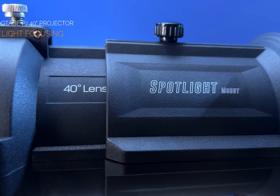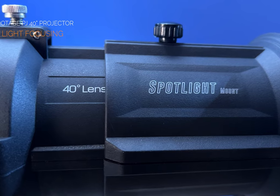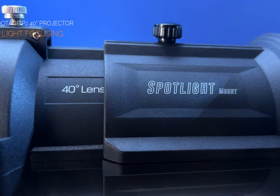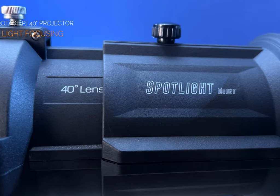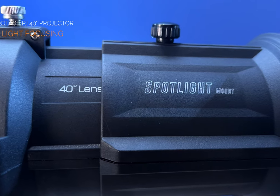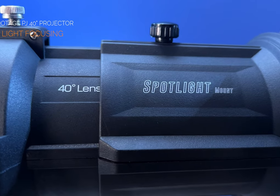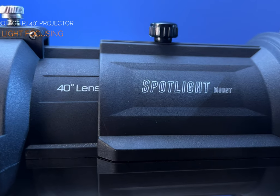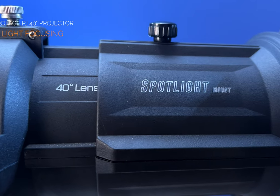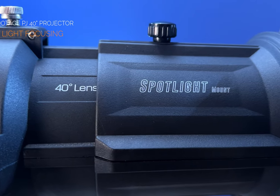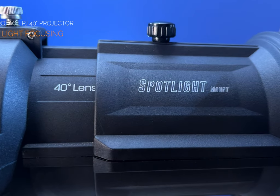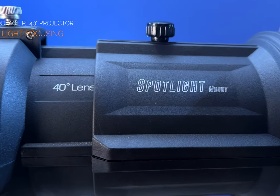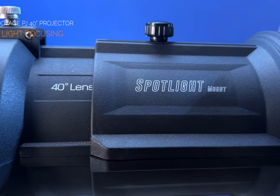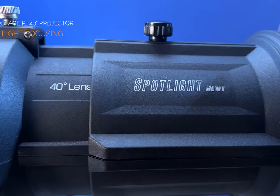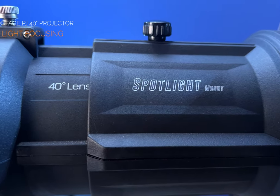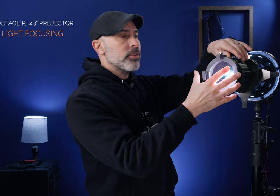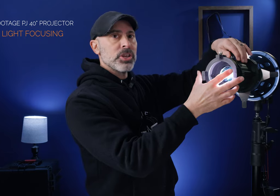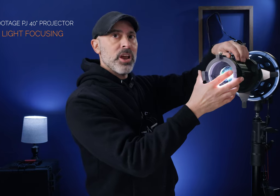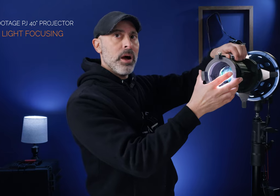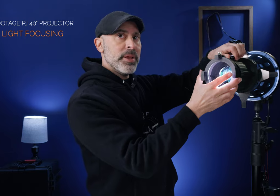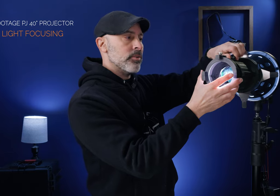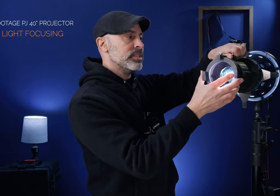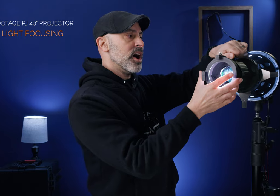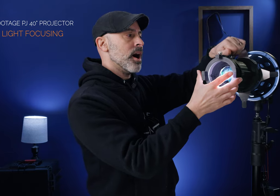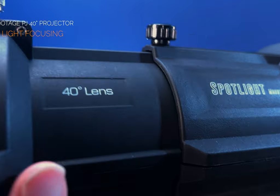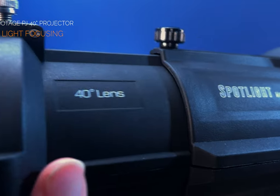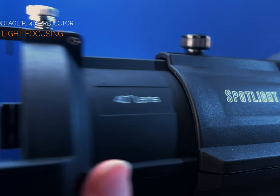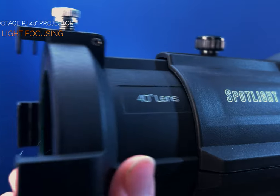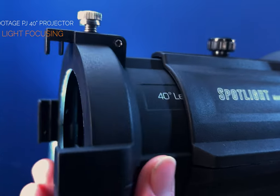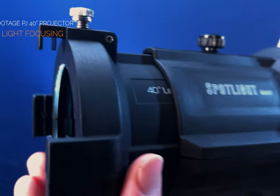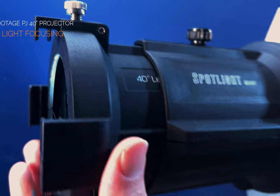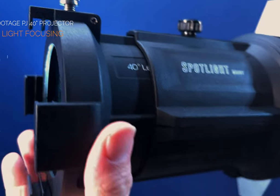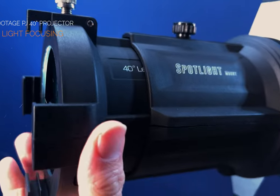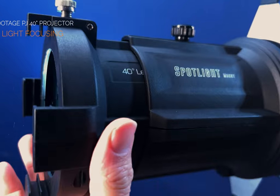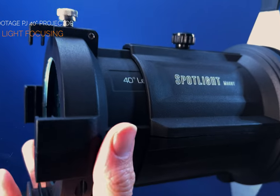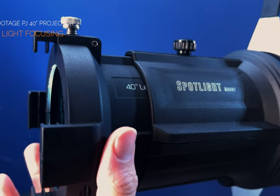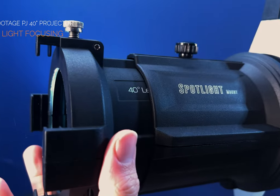a 40° of light from it but there's a knob here at the top that allows you to focus it and if I